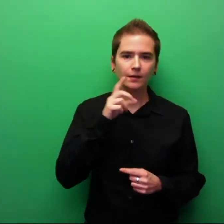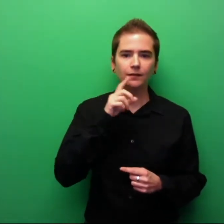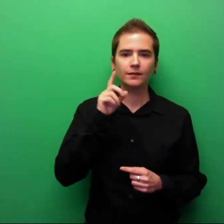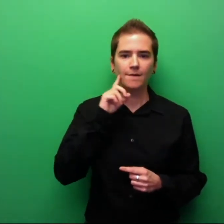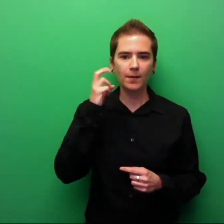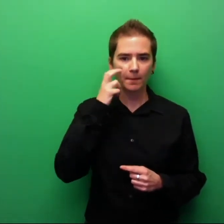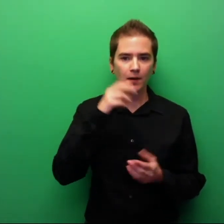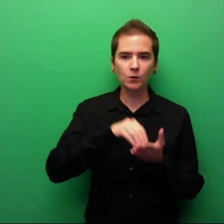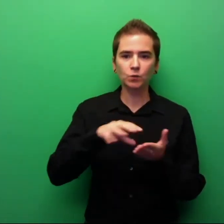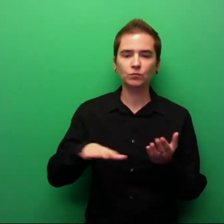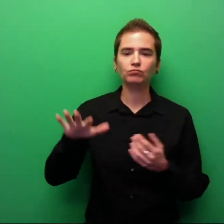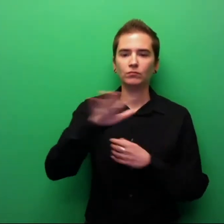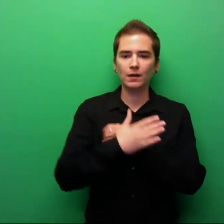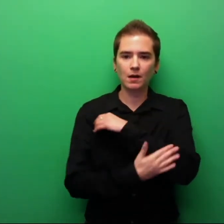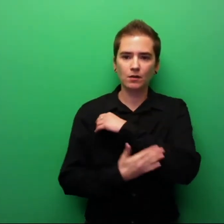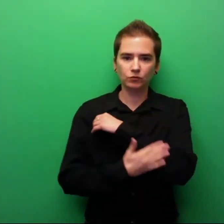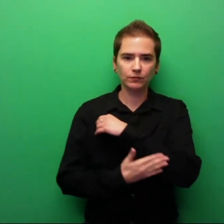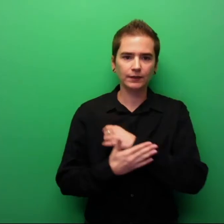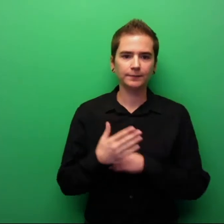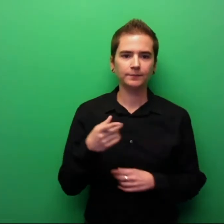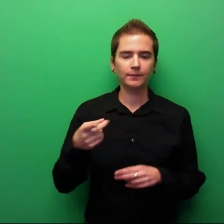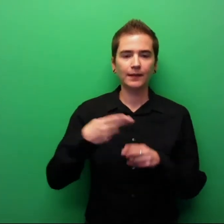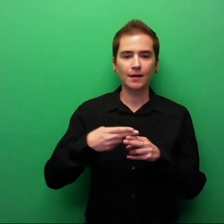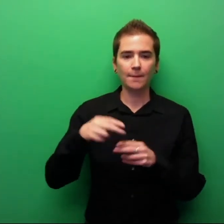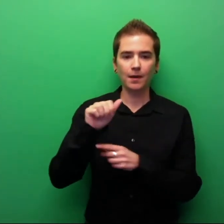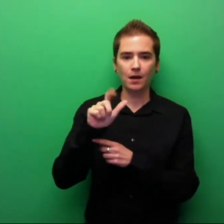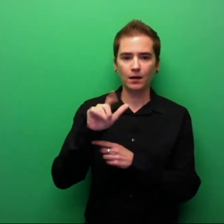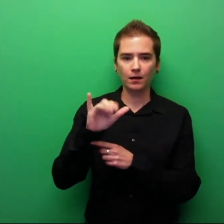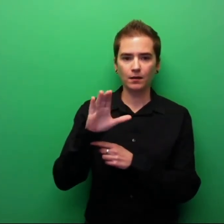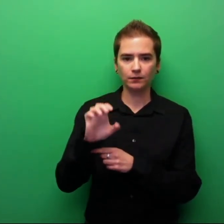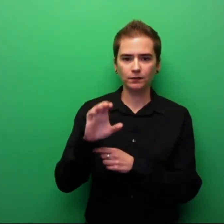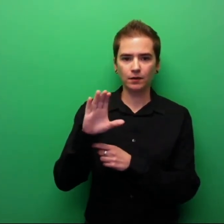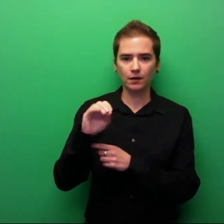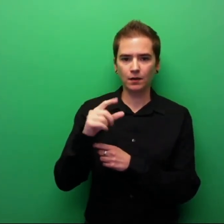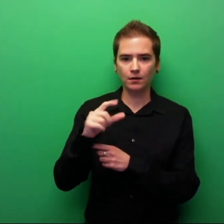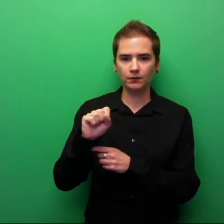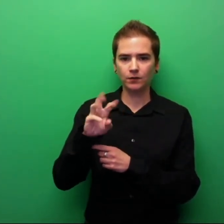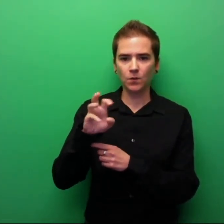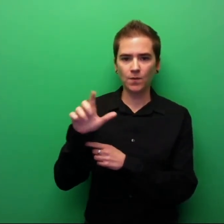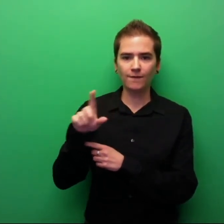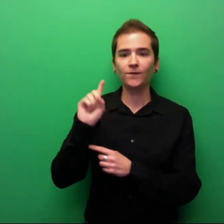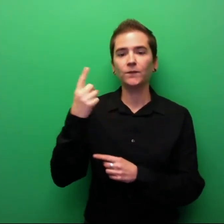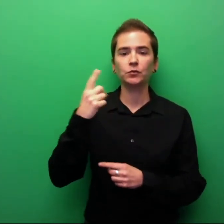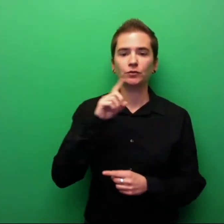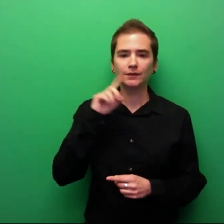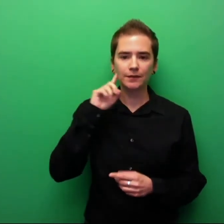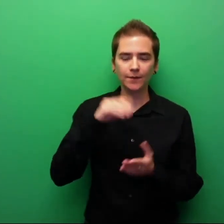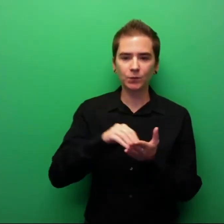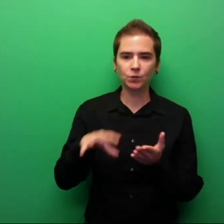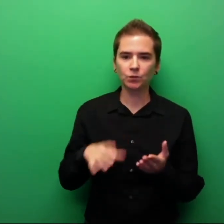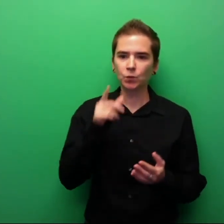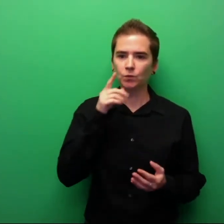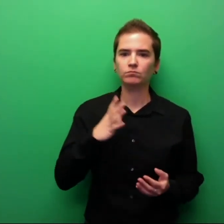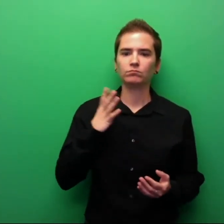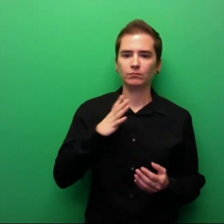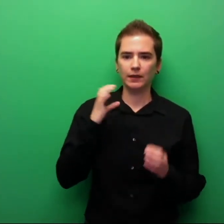and DeafBlind students all over the country. It is named for Alice Cogswell - the 1st Deaf student to be formally